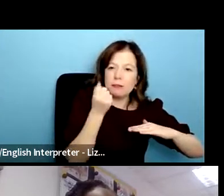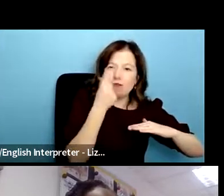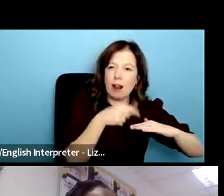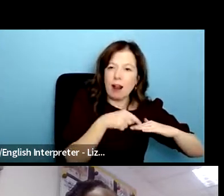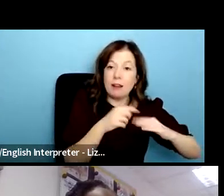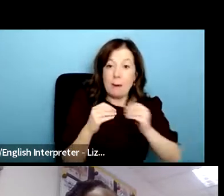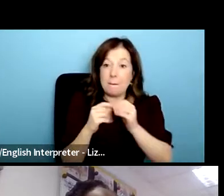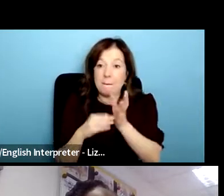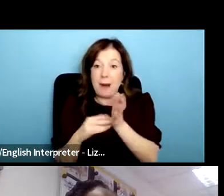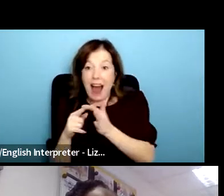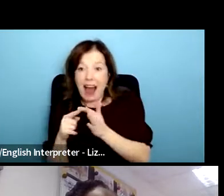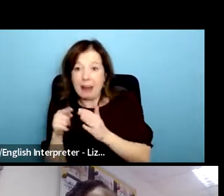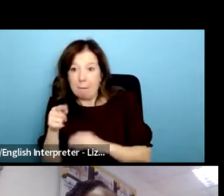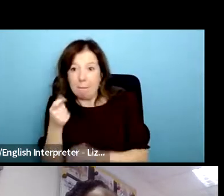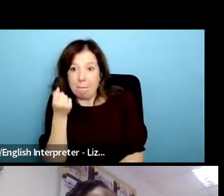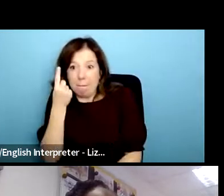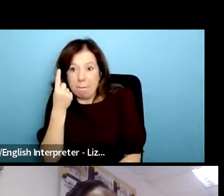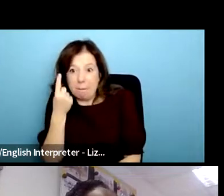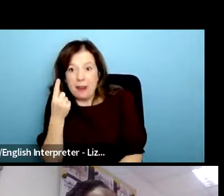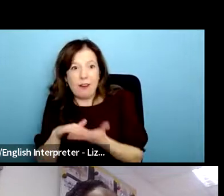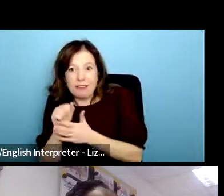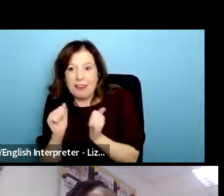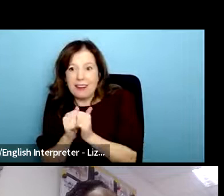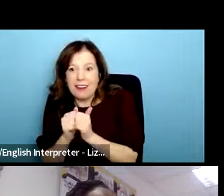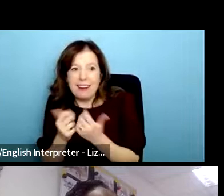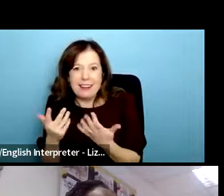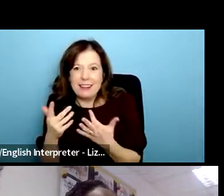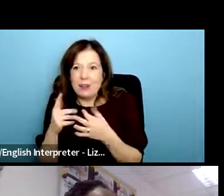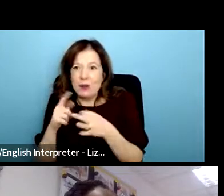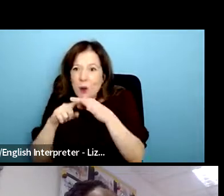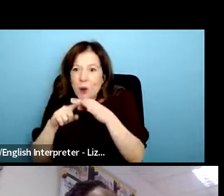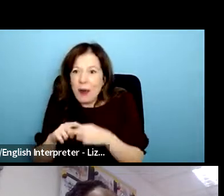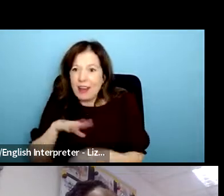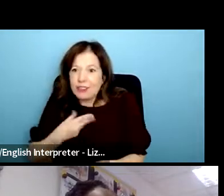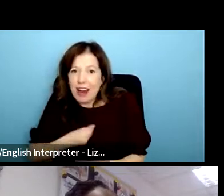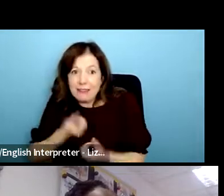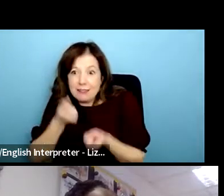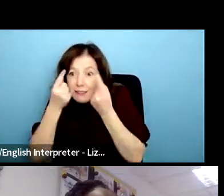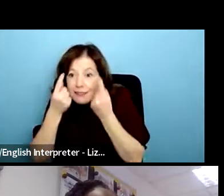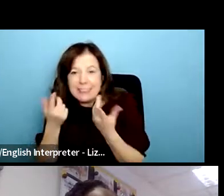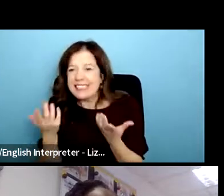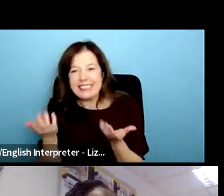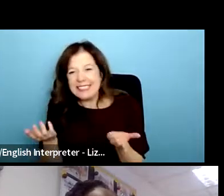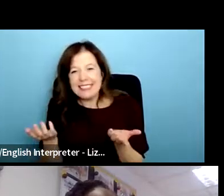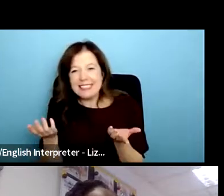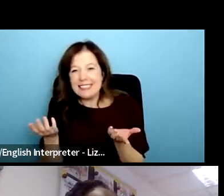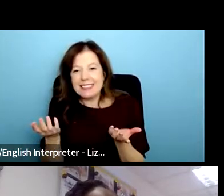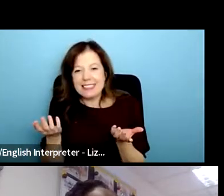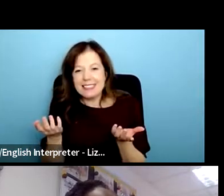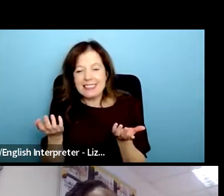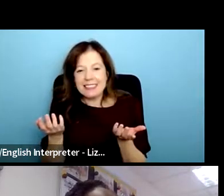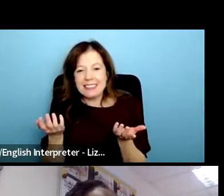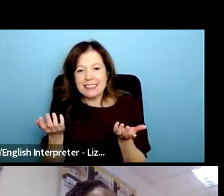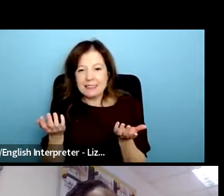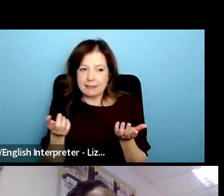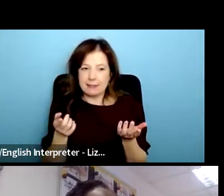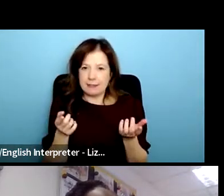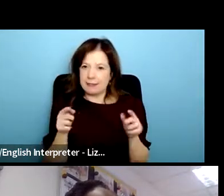they don't necessarily have the queer and trans-specific um context in their practice